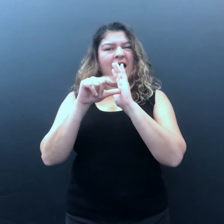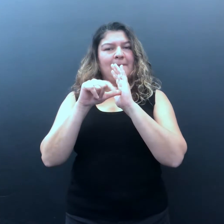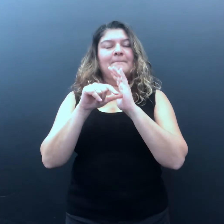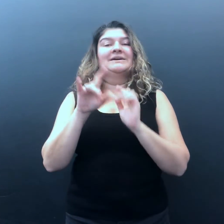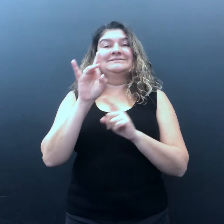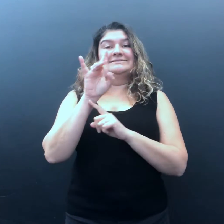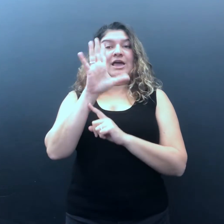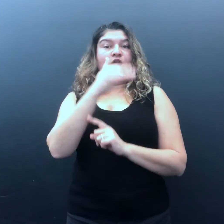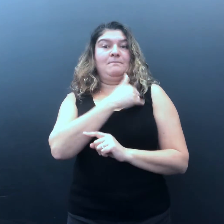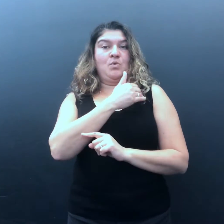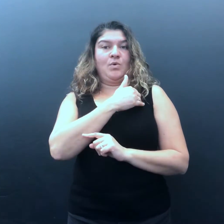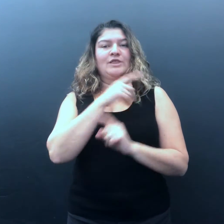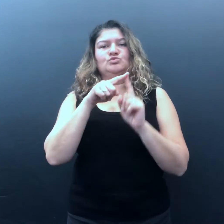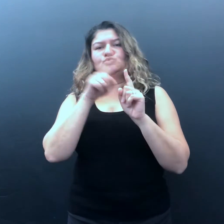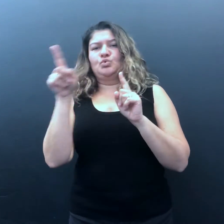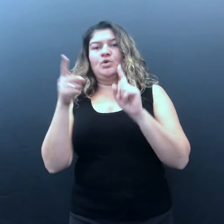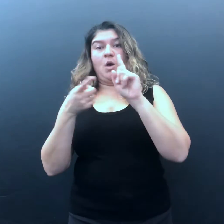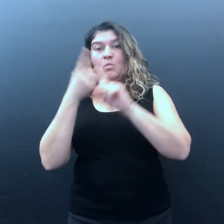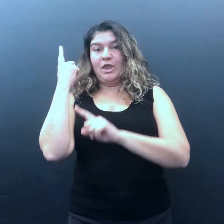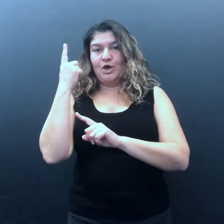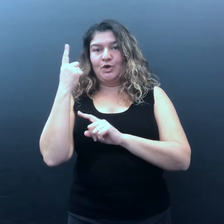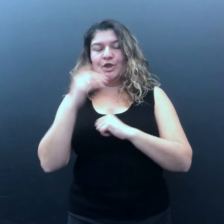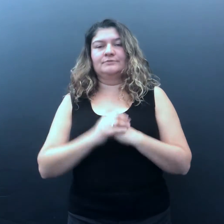The workshop runs from 10am - 1pm.